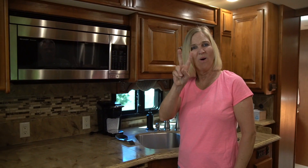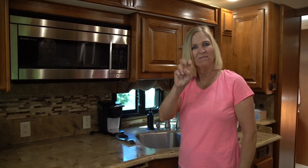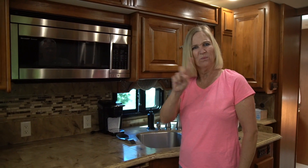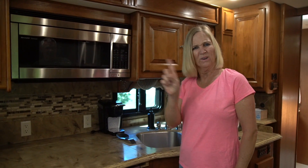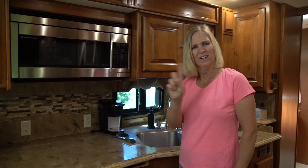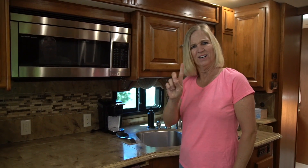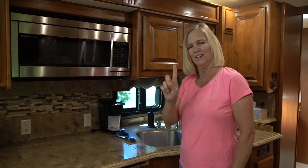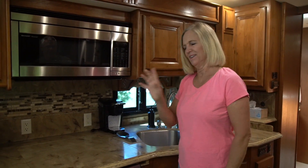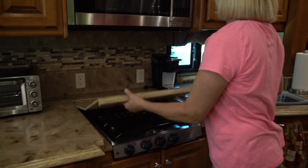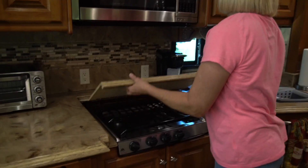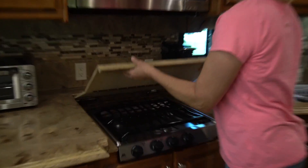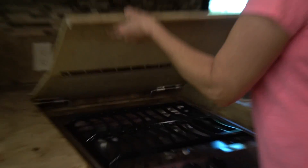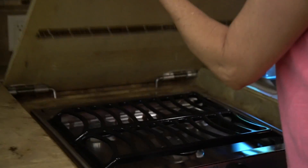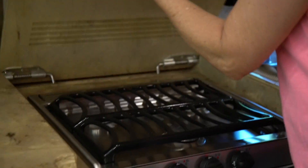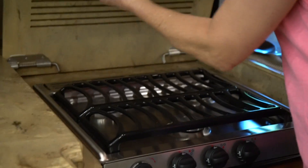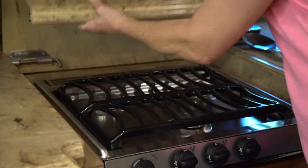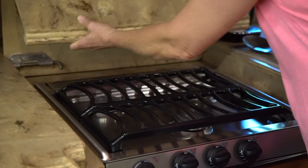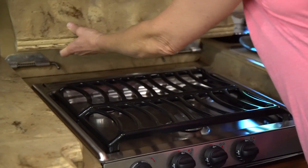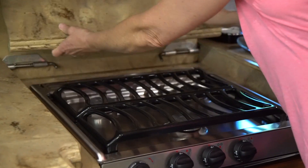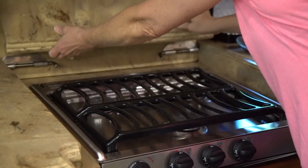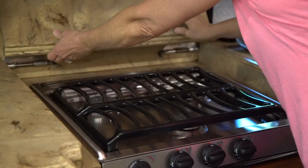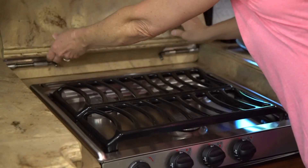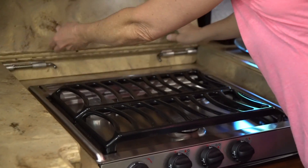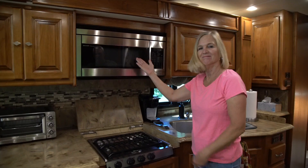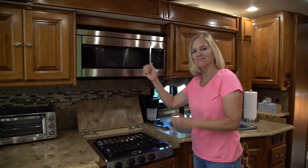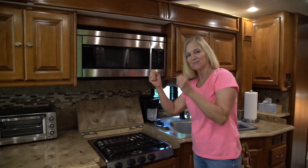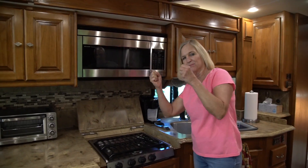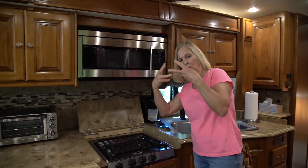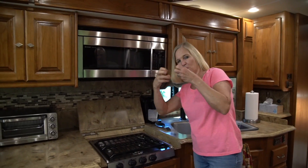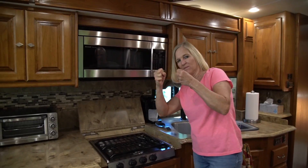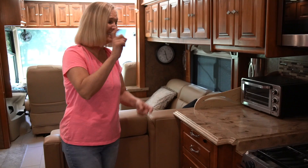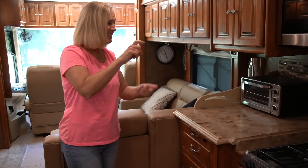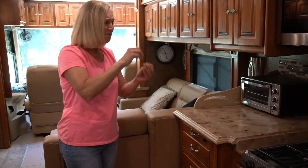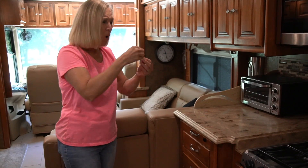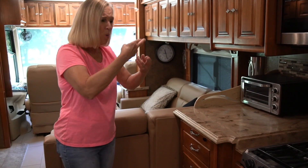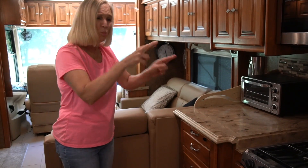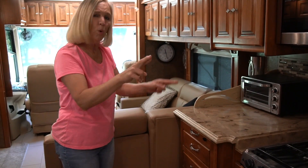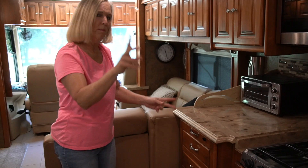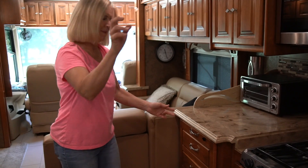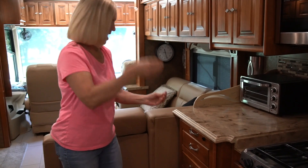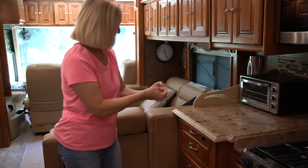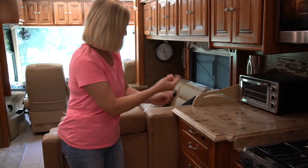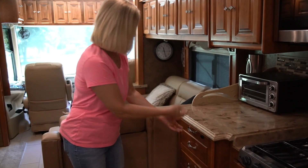Where's the stove? and a microwave.